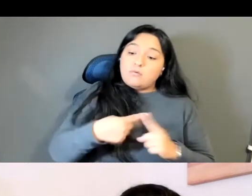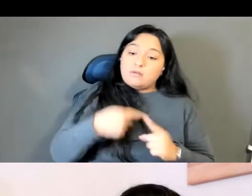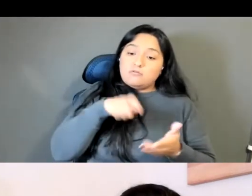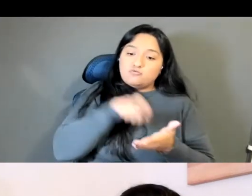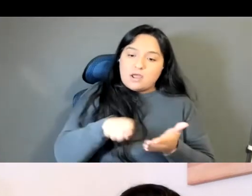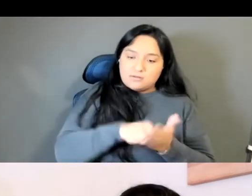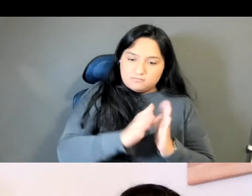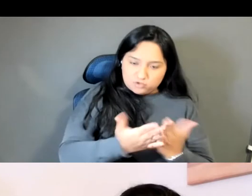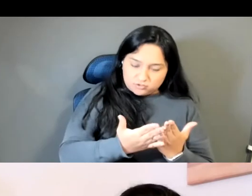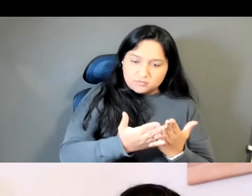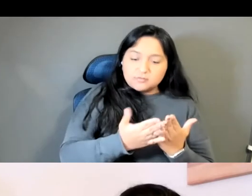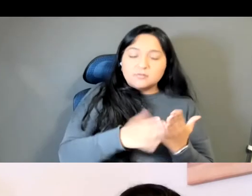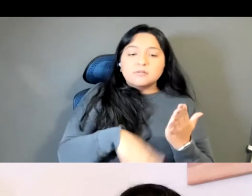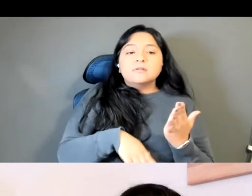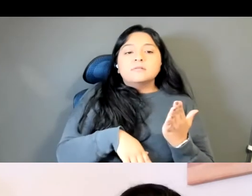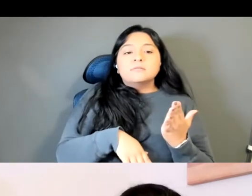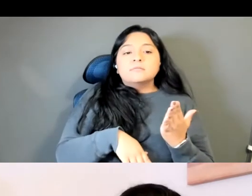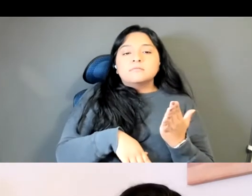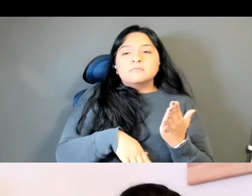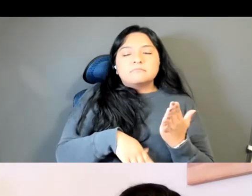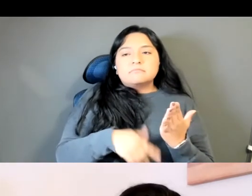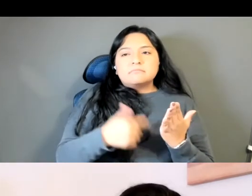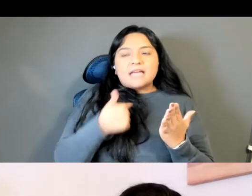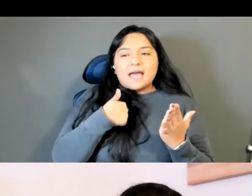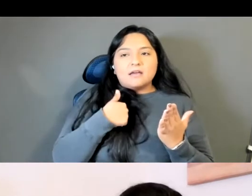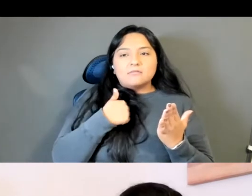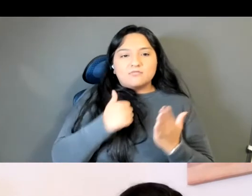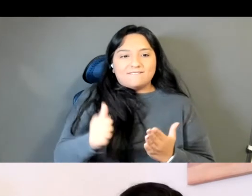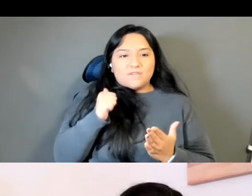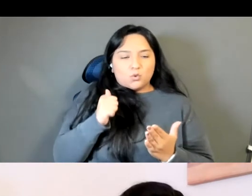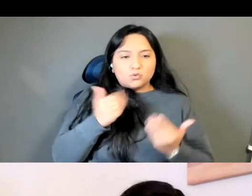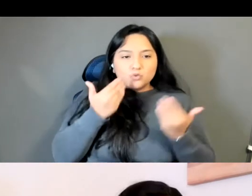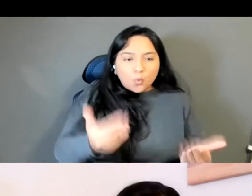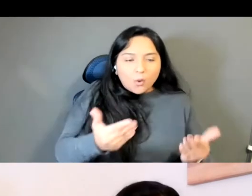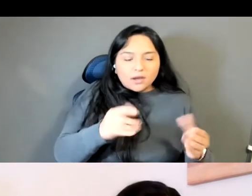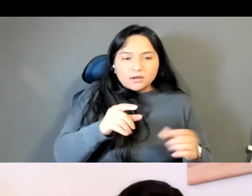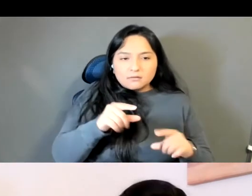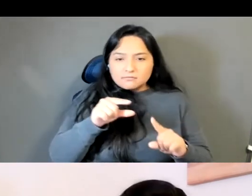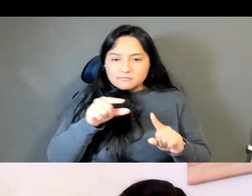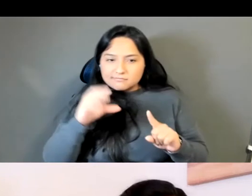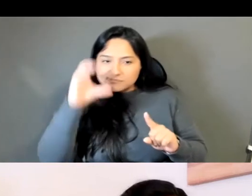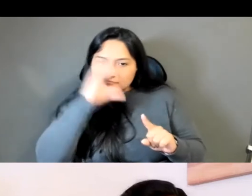I actually refused to look up Burmese words in like a English Burmese dictionary or to